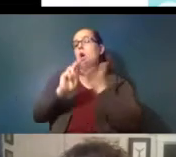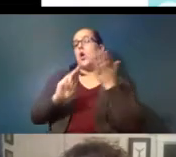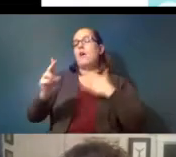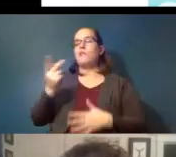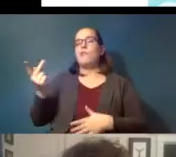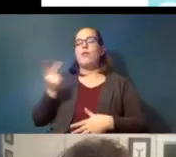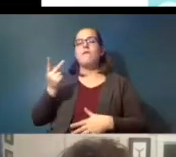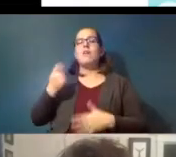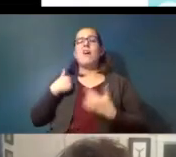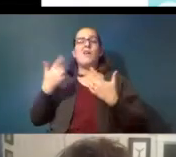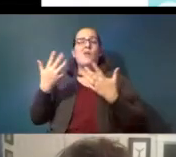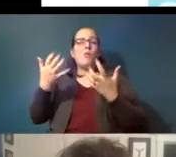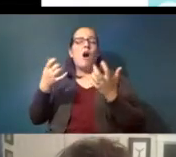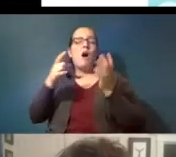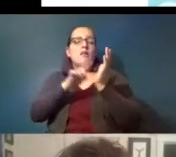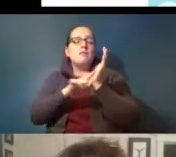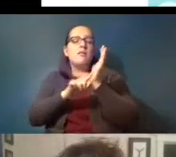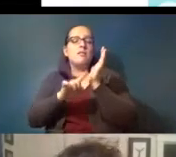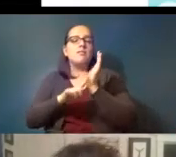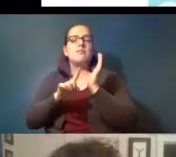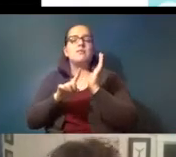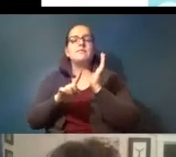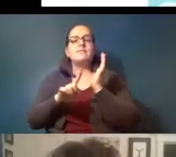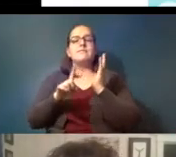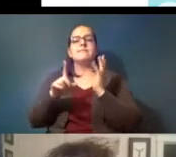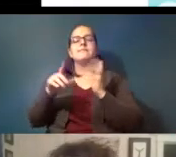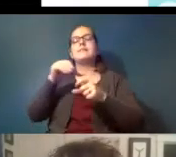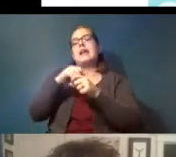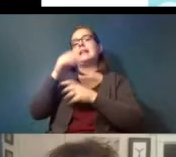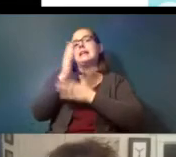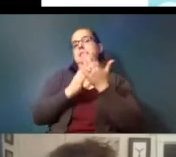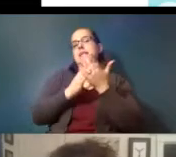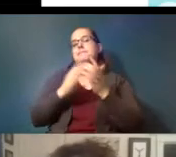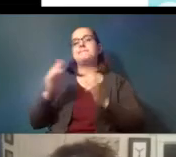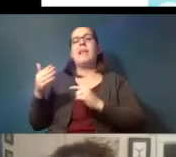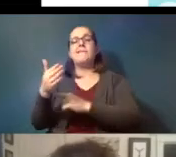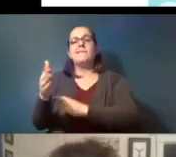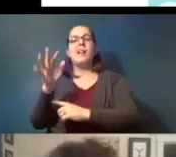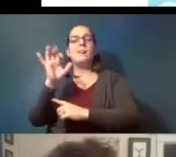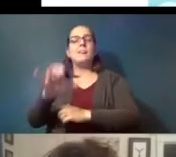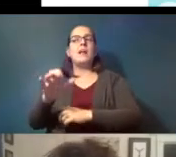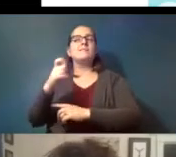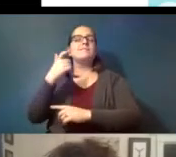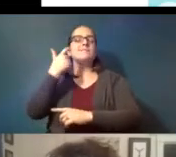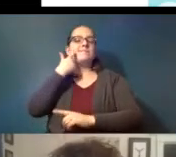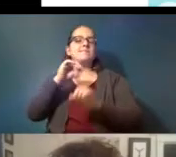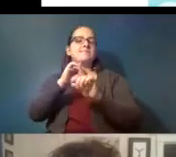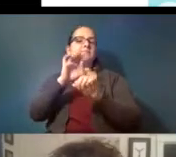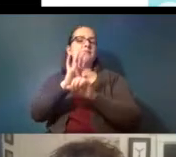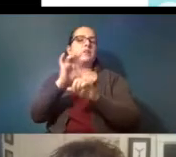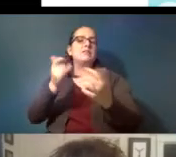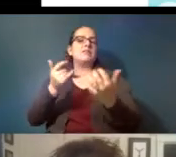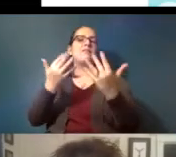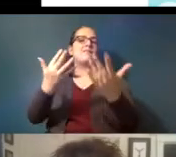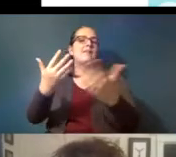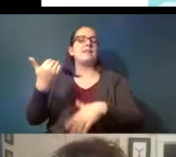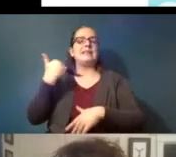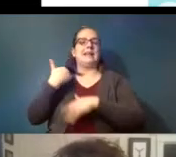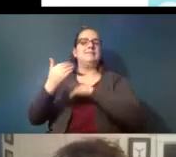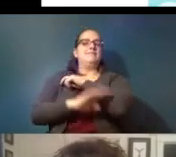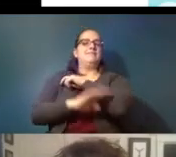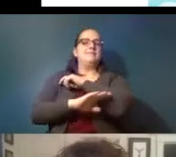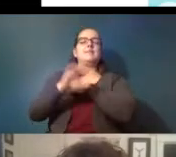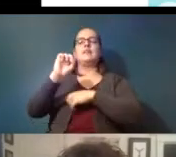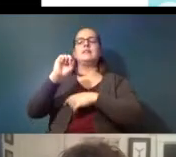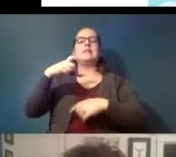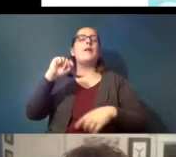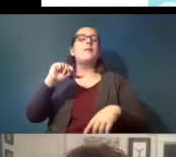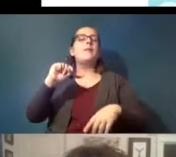want to look into in some fish that were exposed to the fires last september and so that's a small